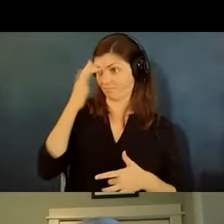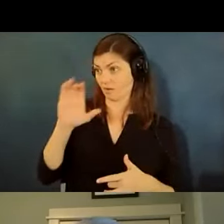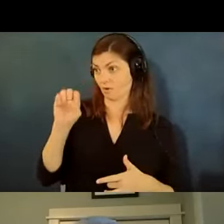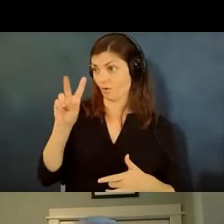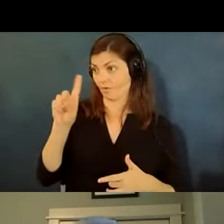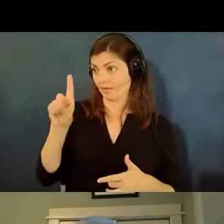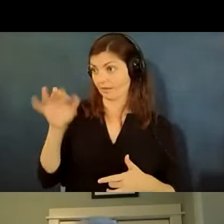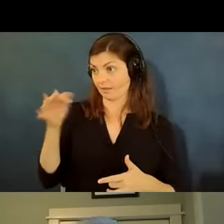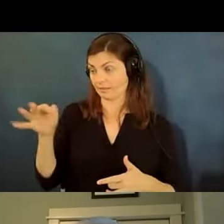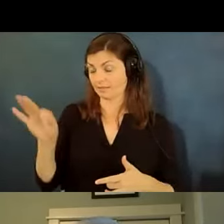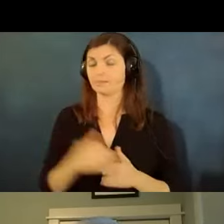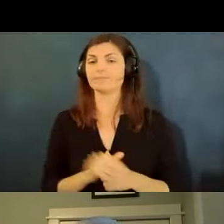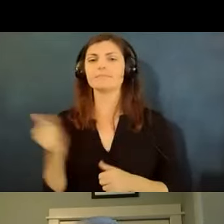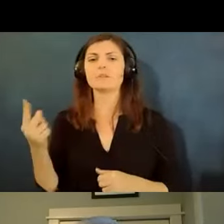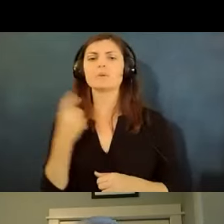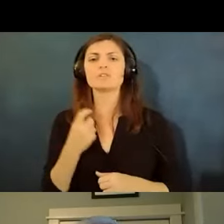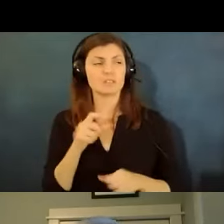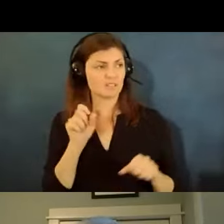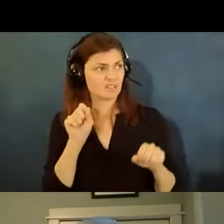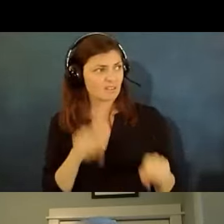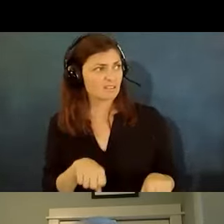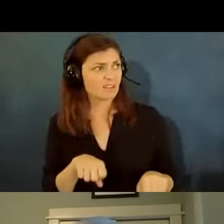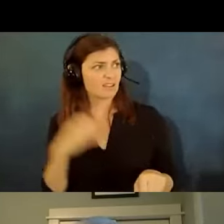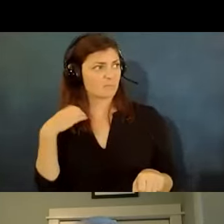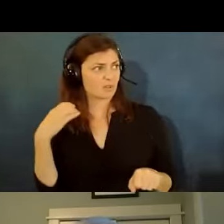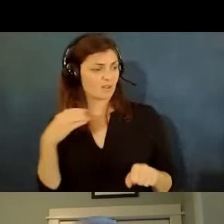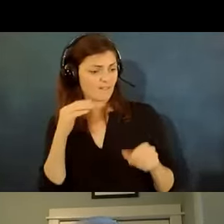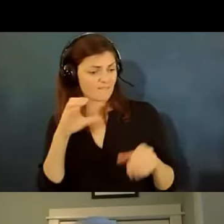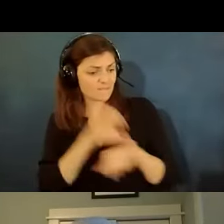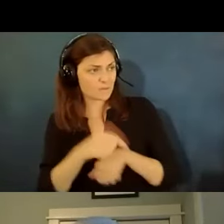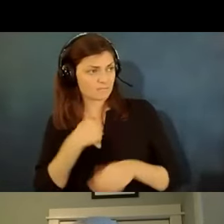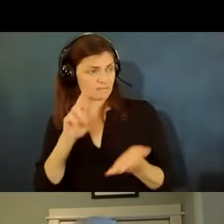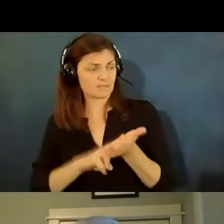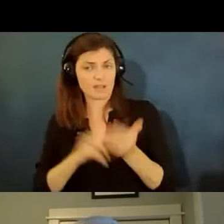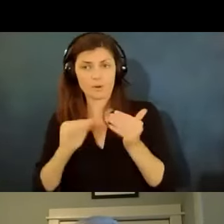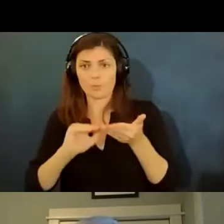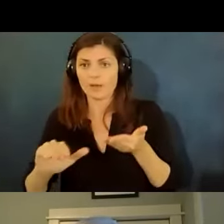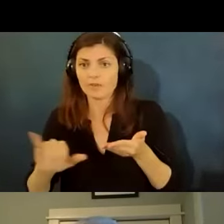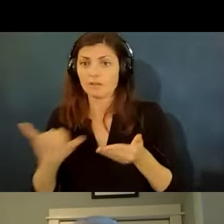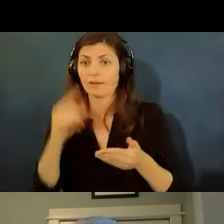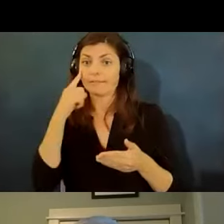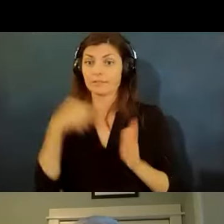force us to sign a waiver if they know for example we have a disability that's a risk factor